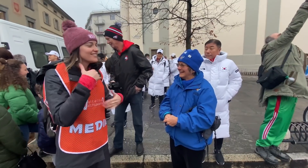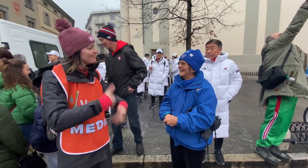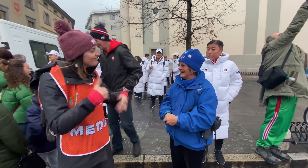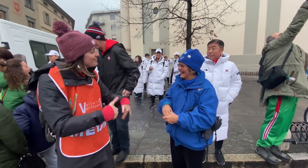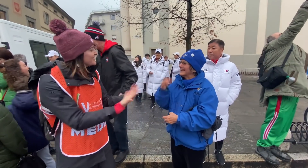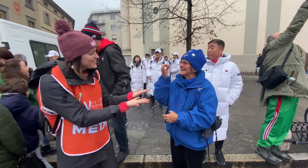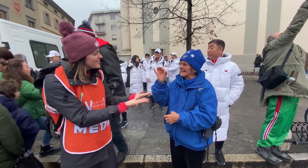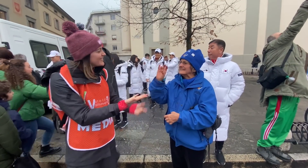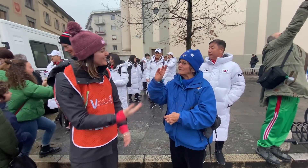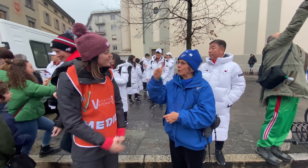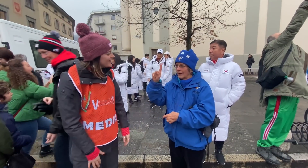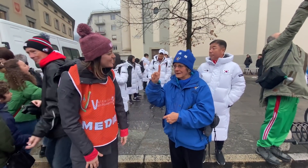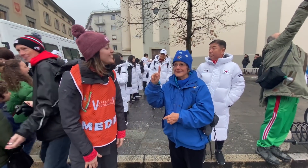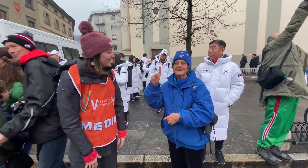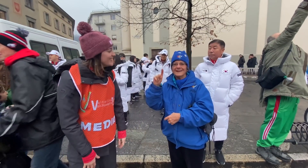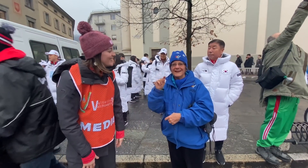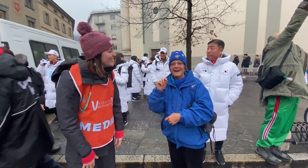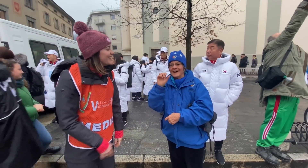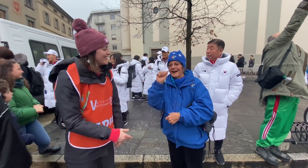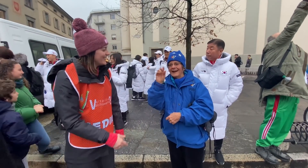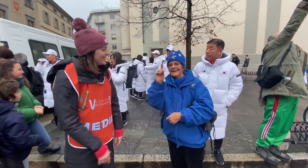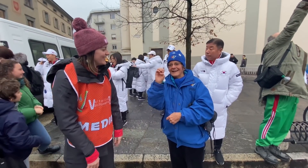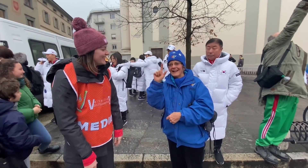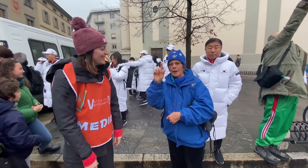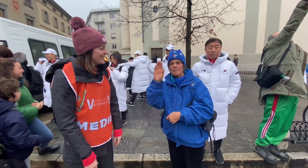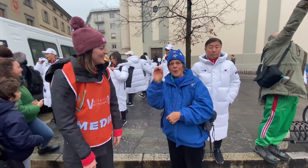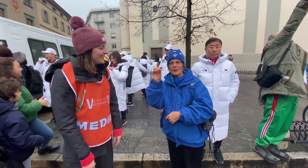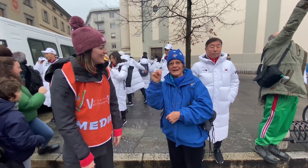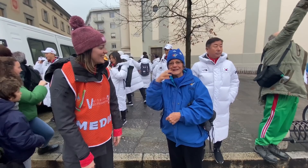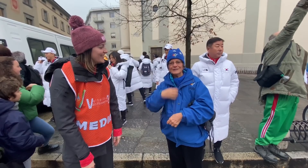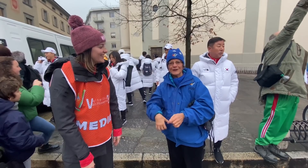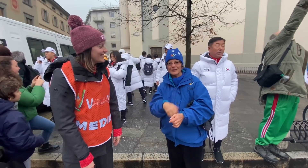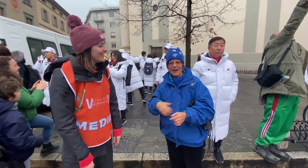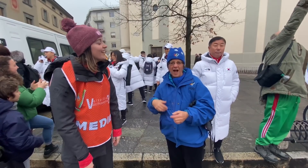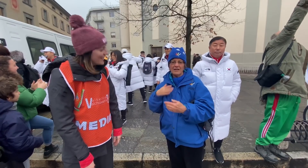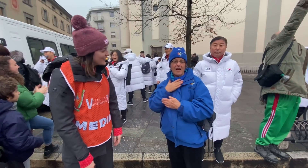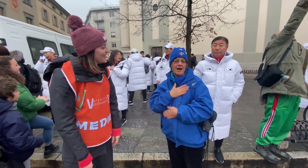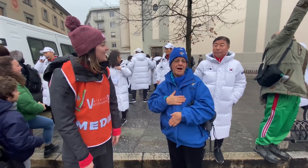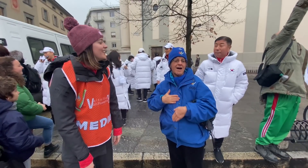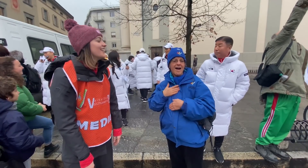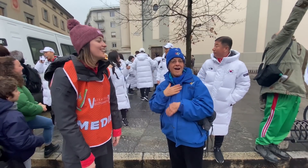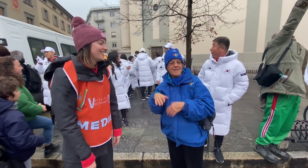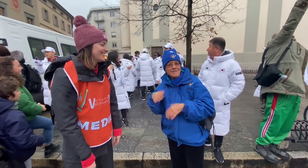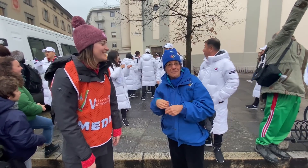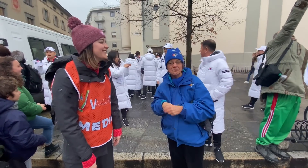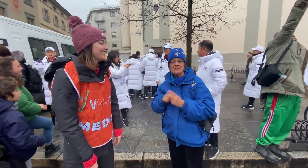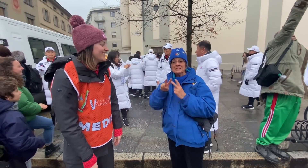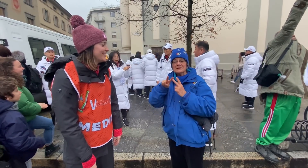Yes, in 1971. In Adelboden, Switzerland. I enjoyed it very much.